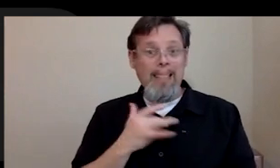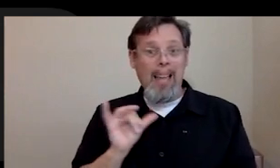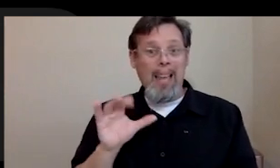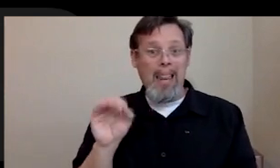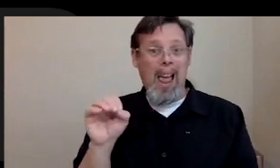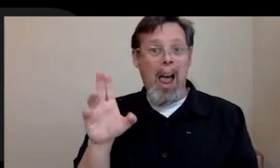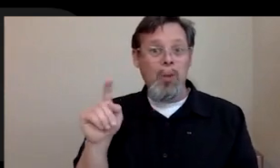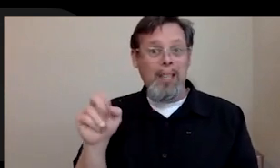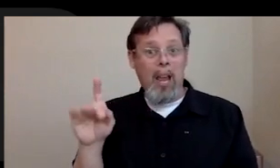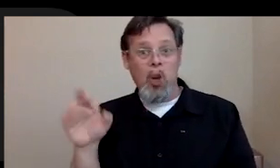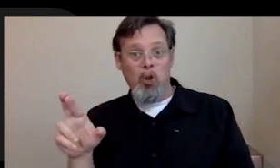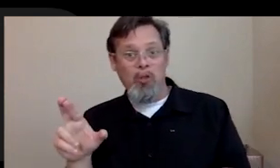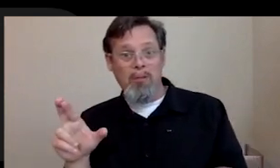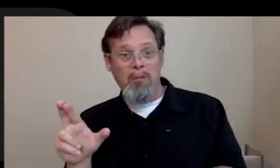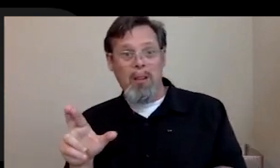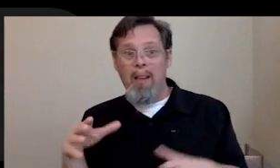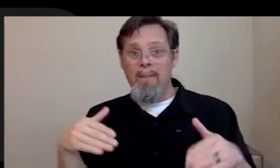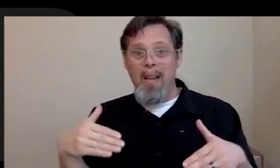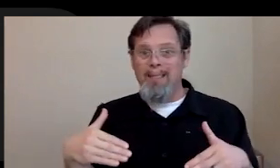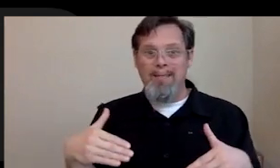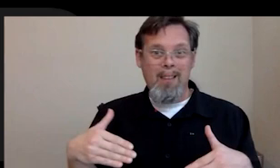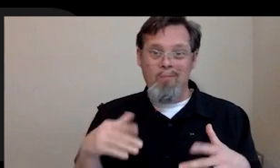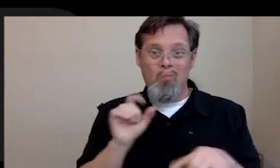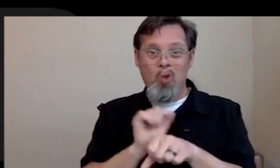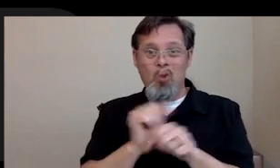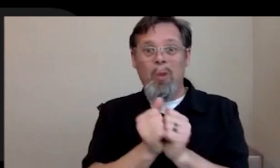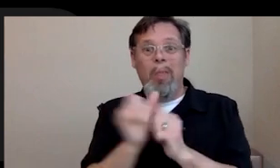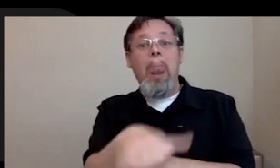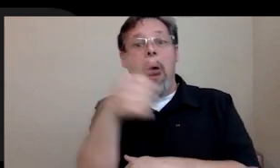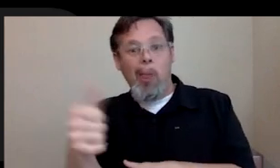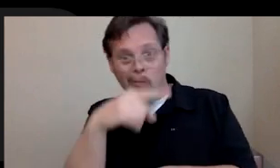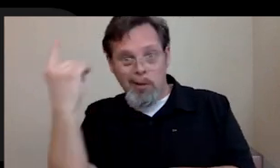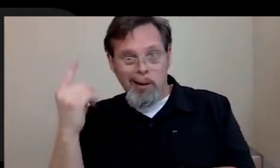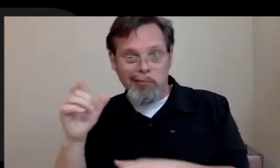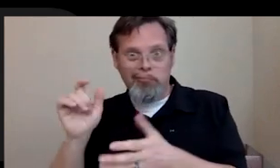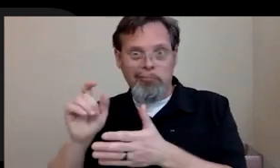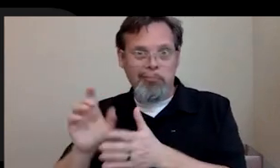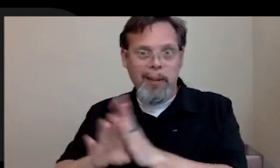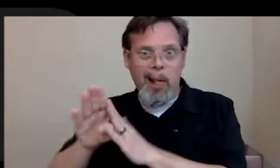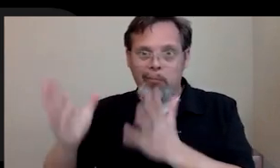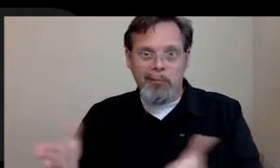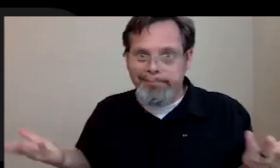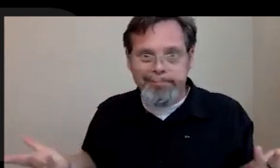ways, like I haven't ever worked with another black designer with everything back just. I like